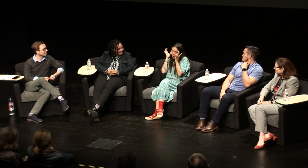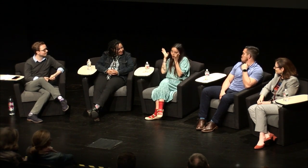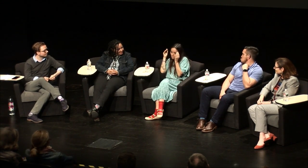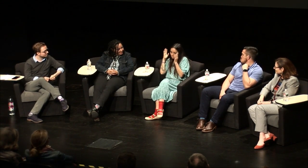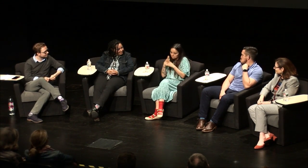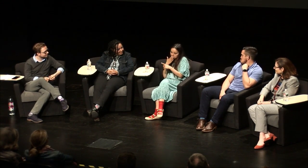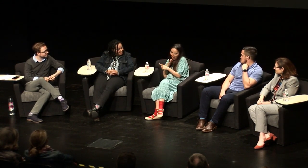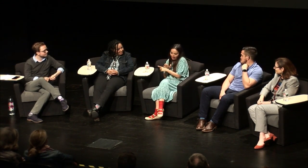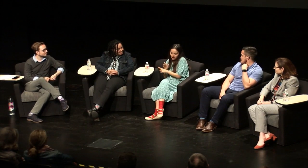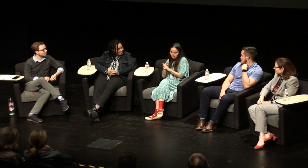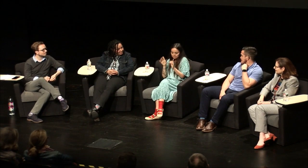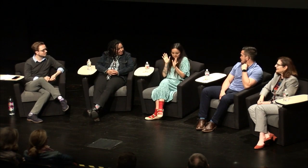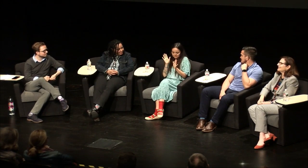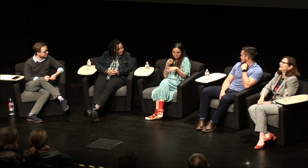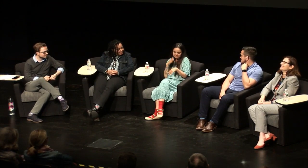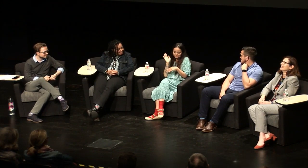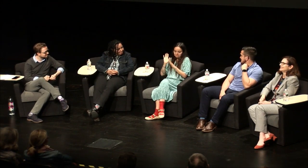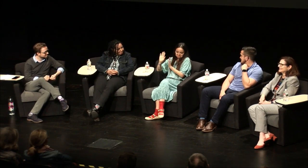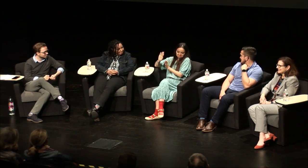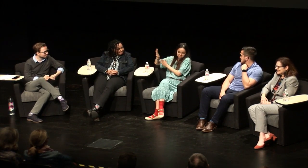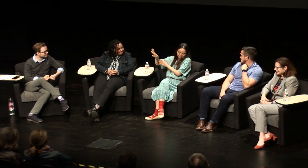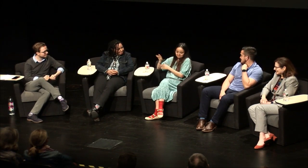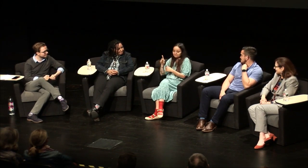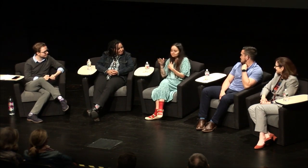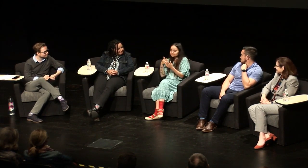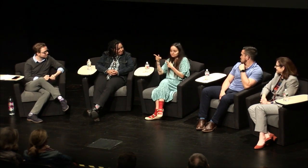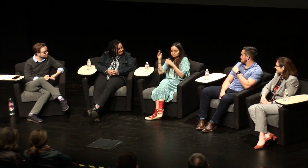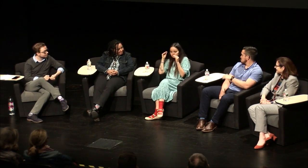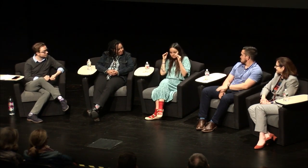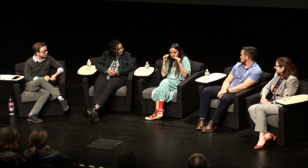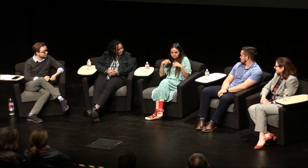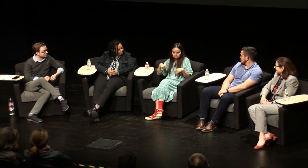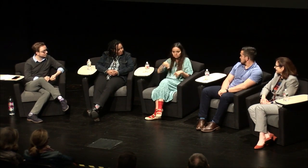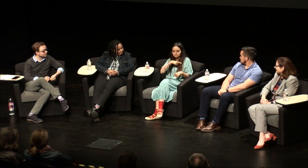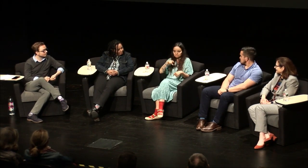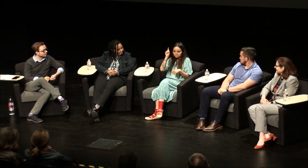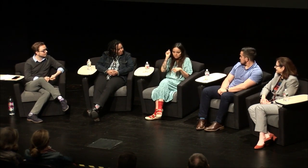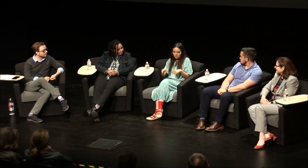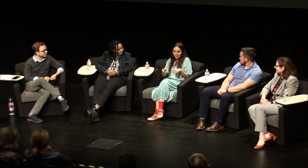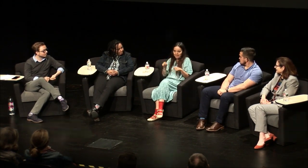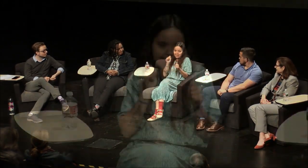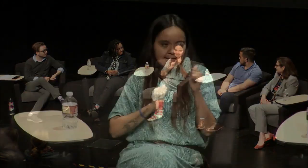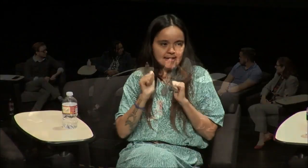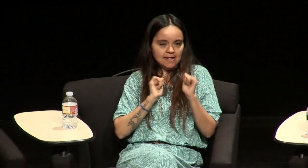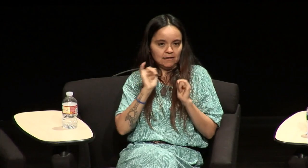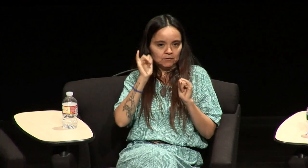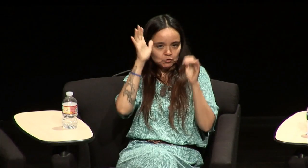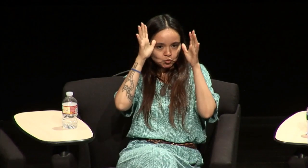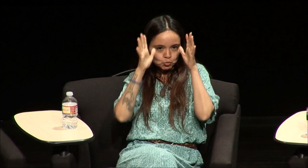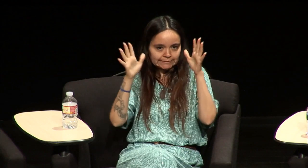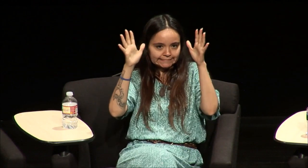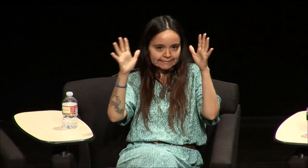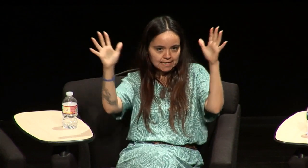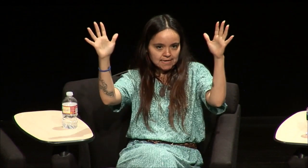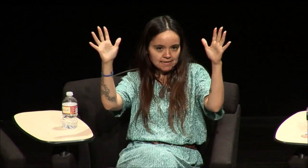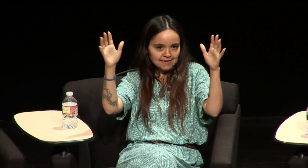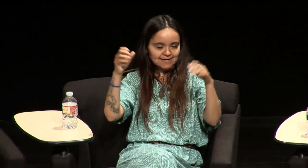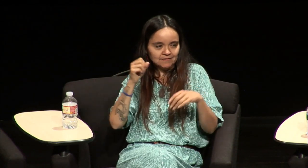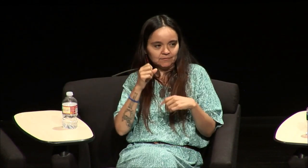teacher was he was a horrible man to be honest with you he was god-awful but anyway he taught us he said that we all have to do Rudolph